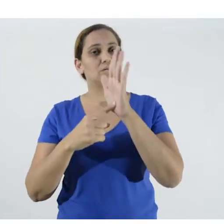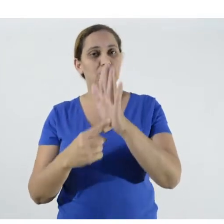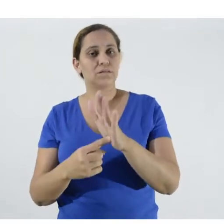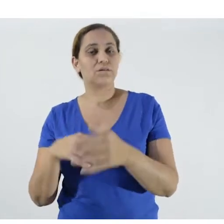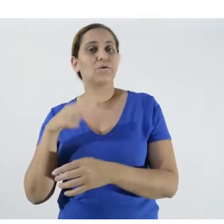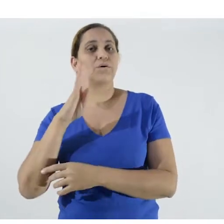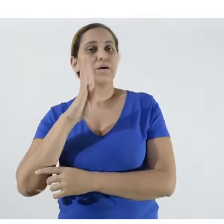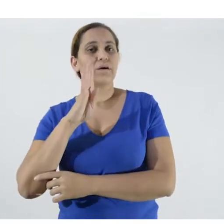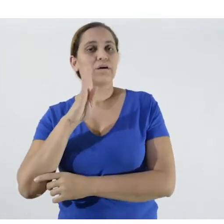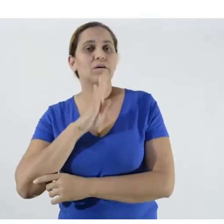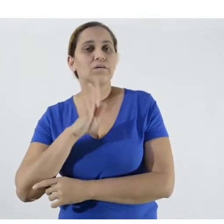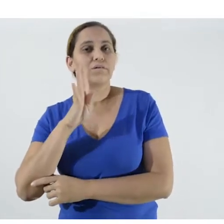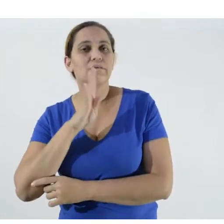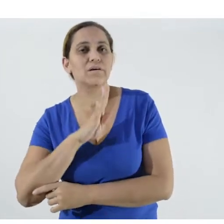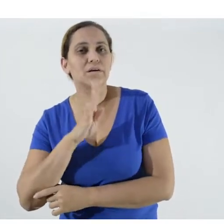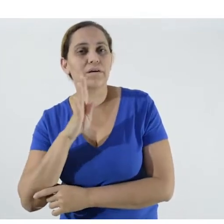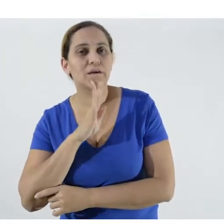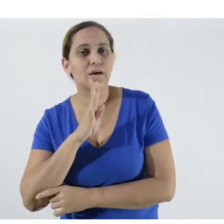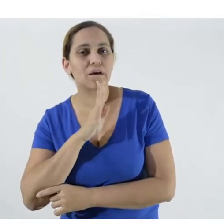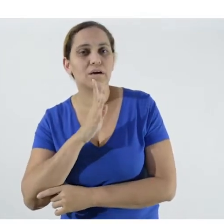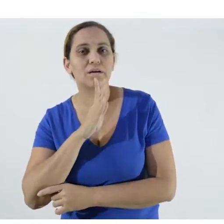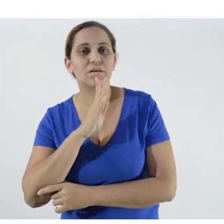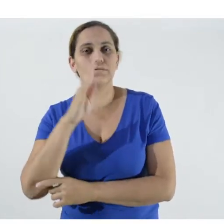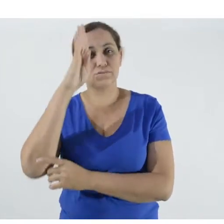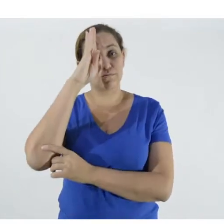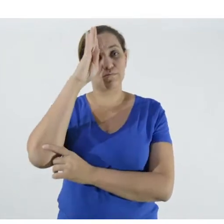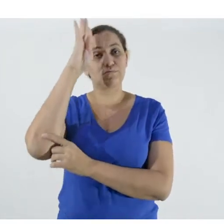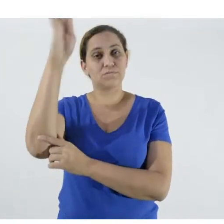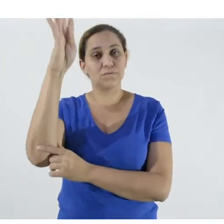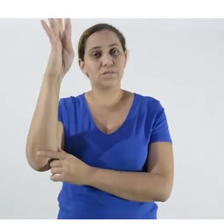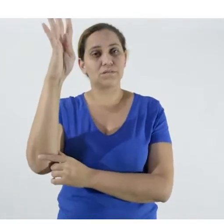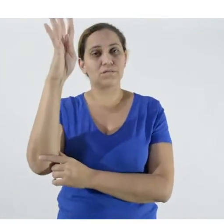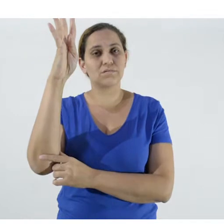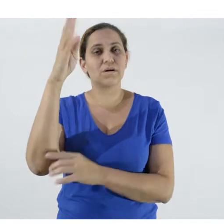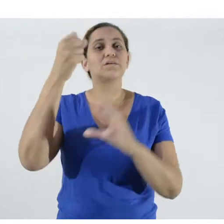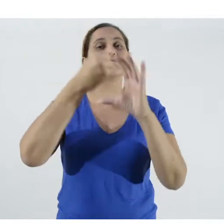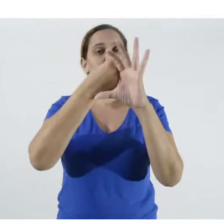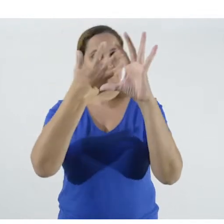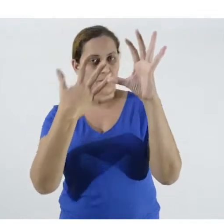the main symptoms of contagion, 30% of